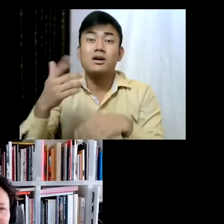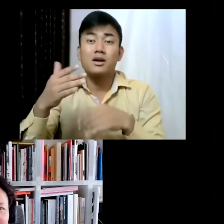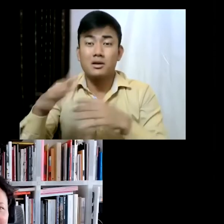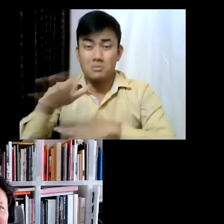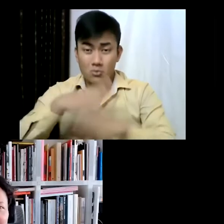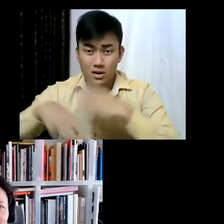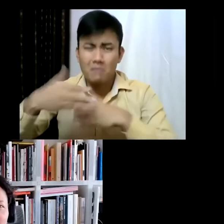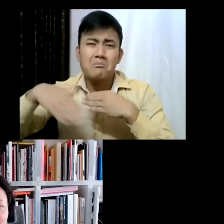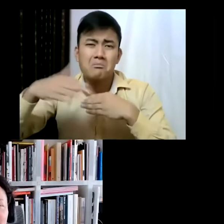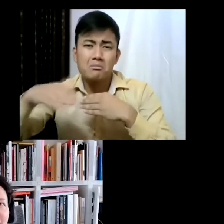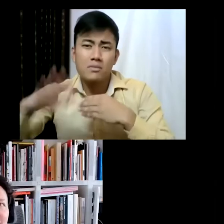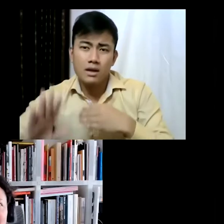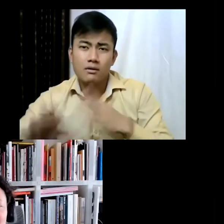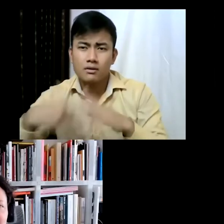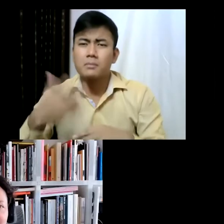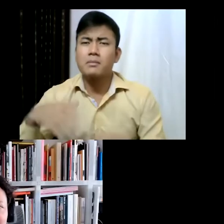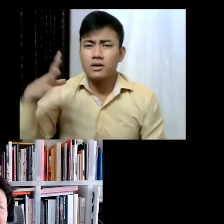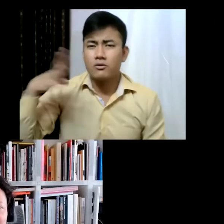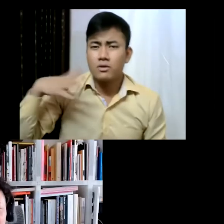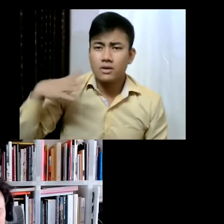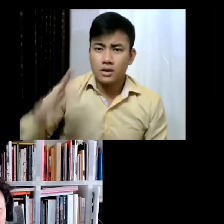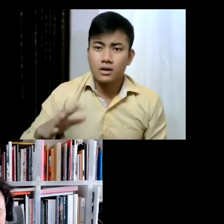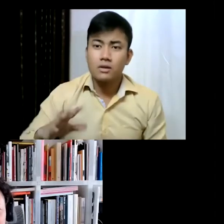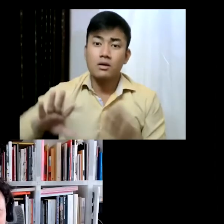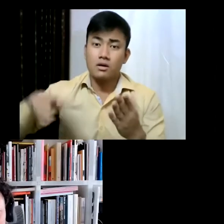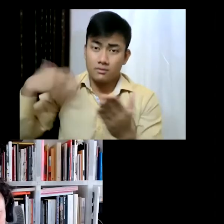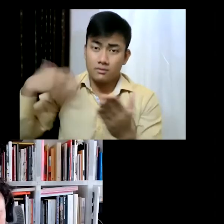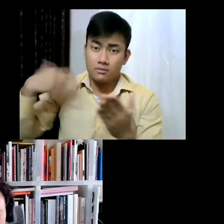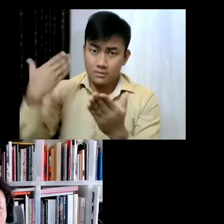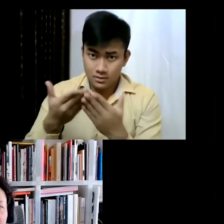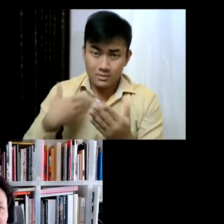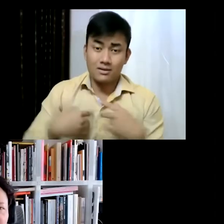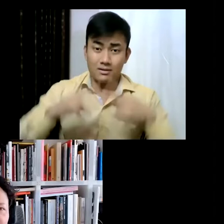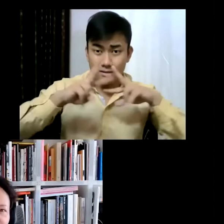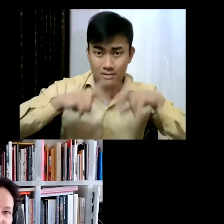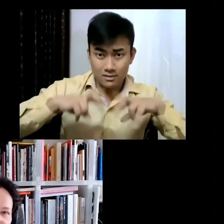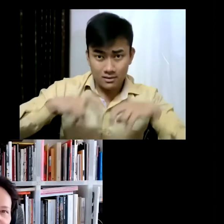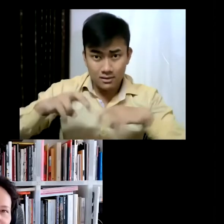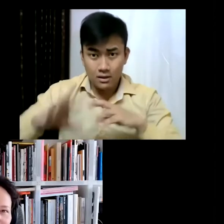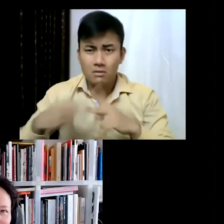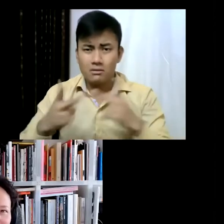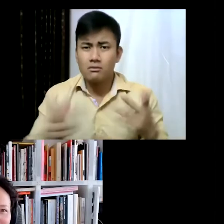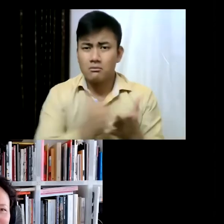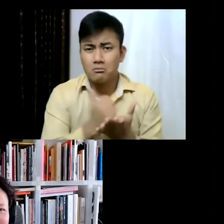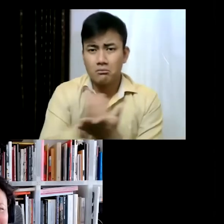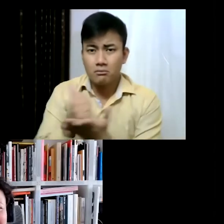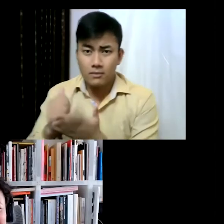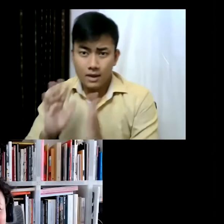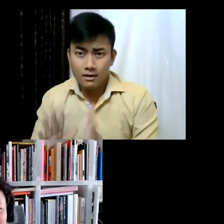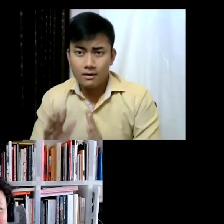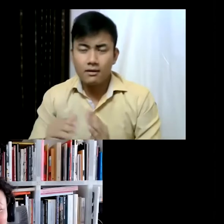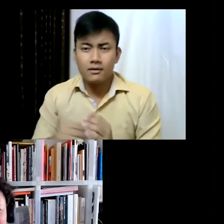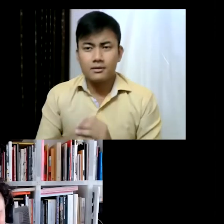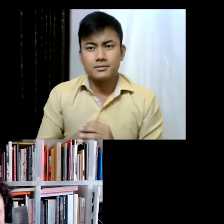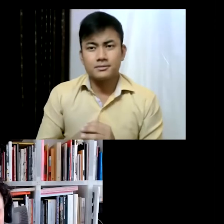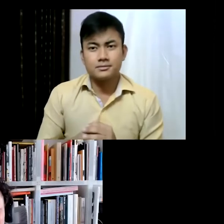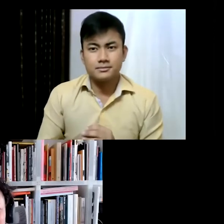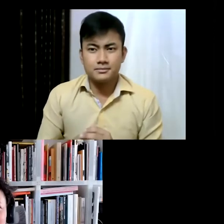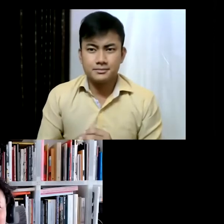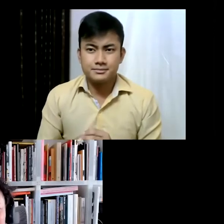I basically had to do my entire research and preparation on my computer- which has been